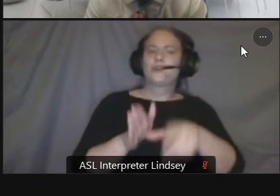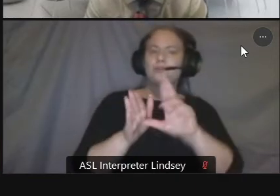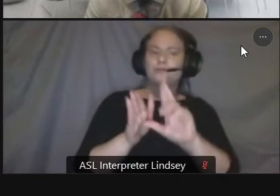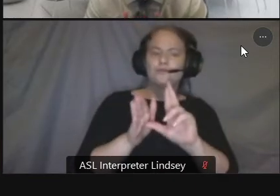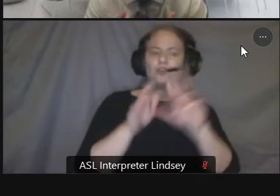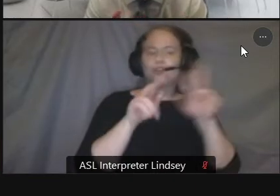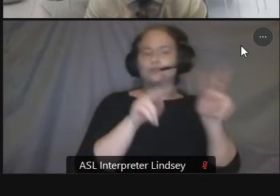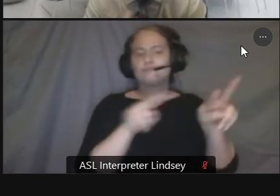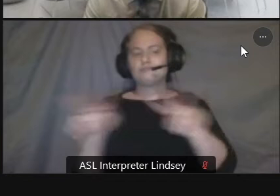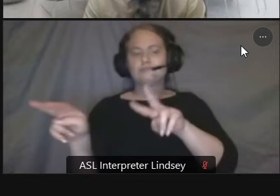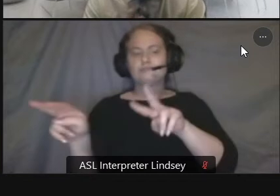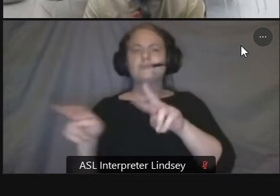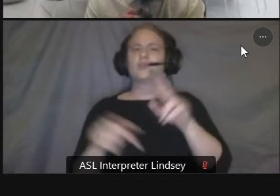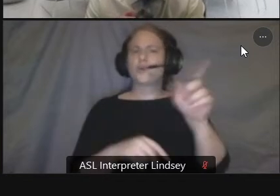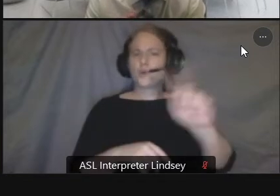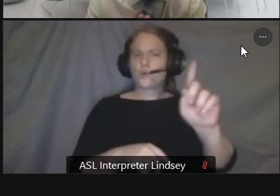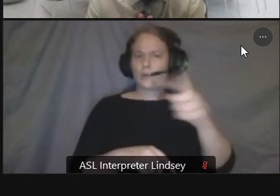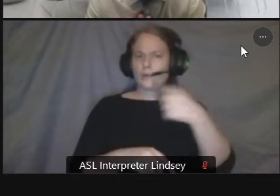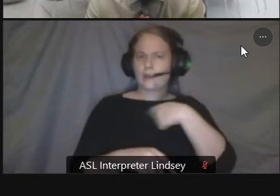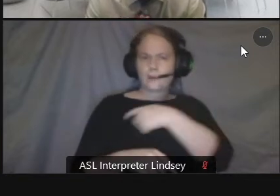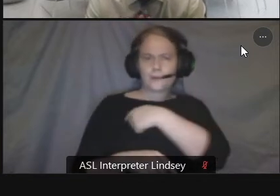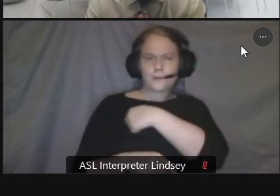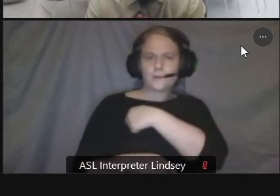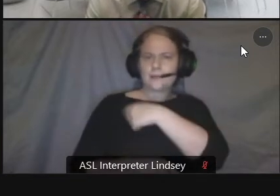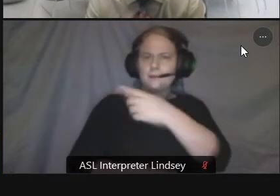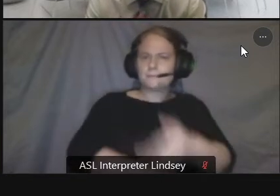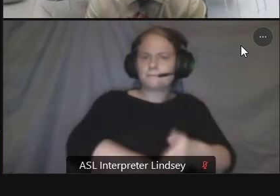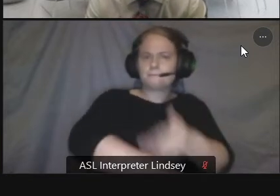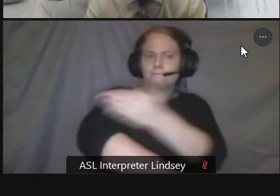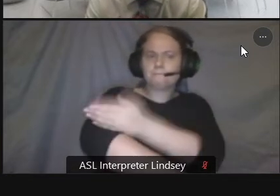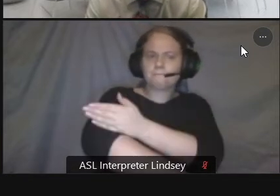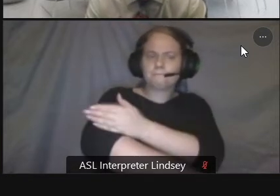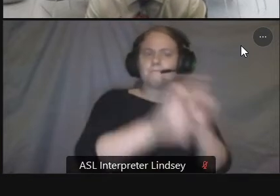this will be looked at collectively there are independent features with each of the